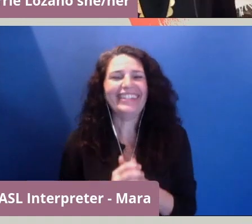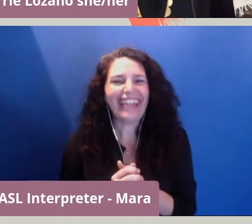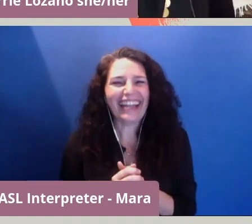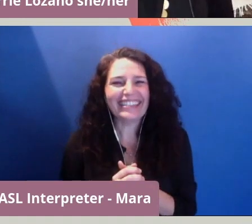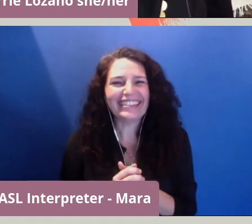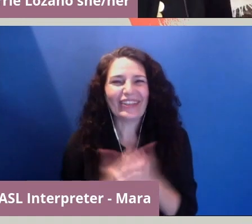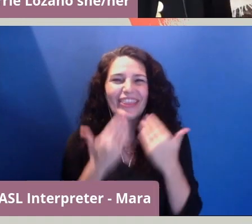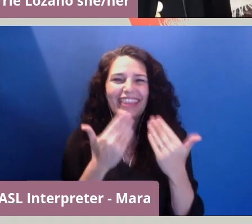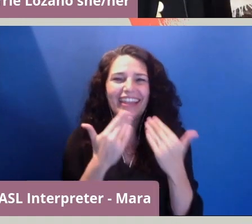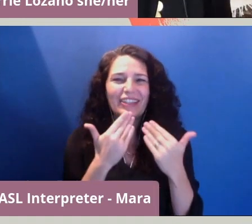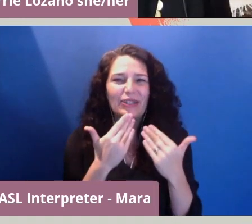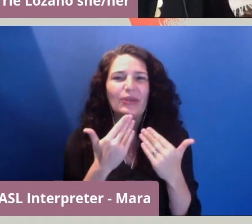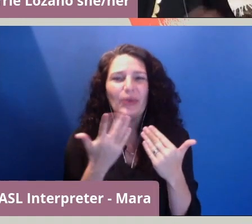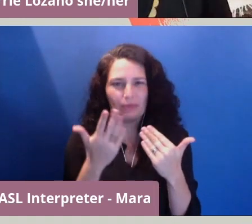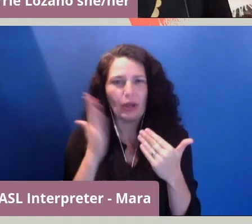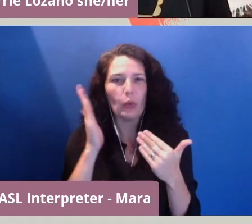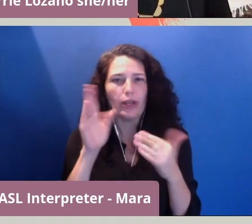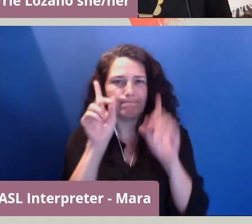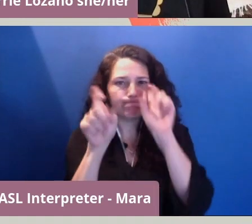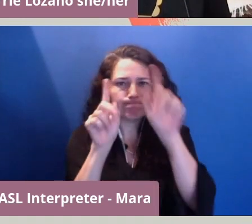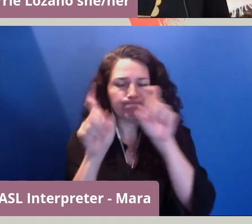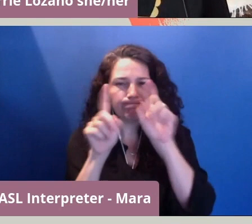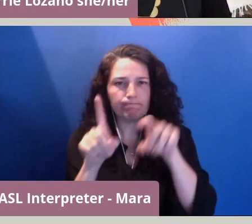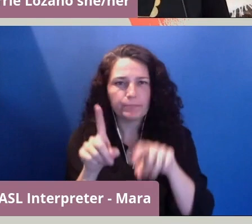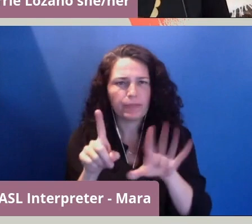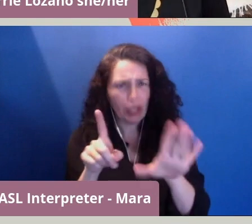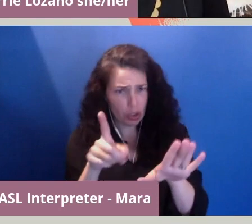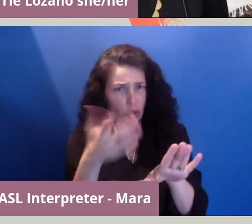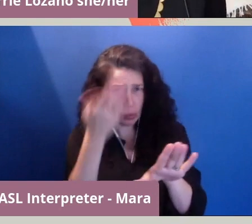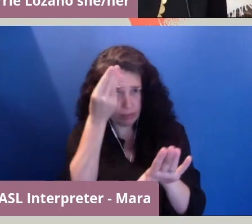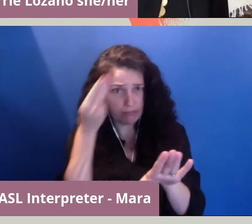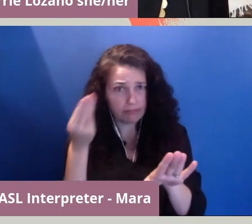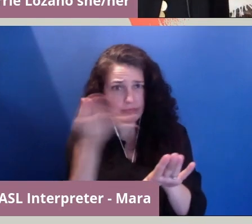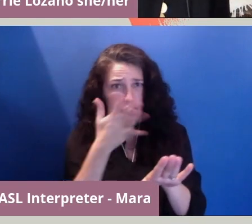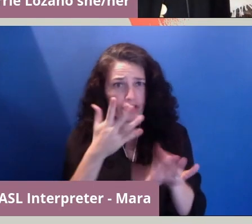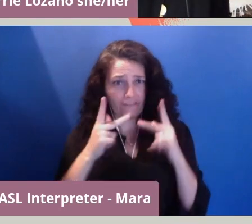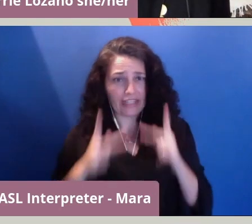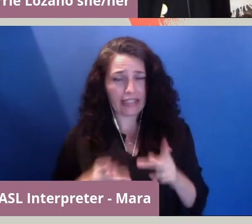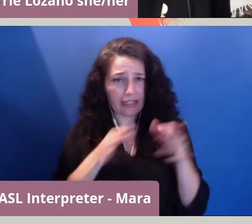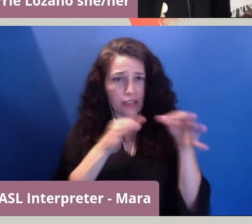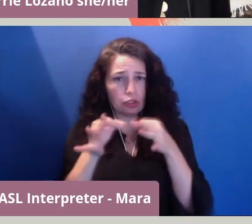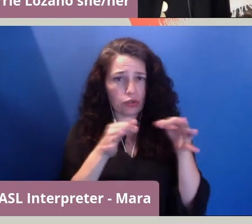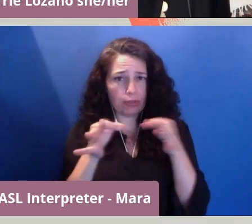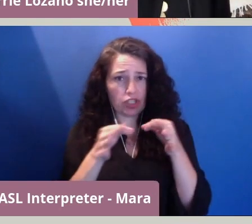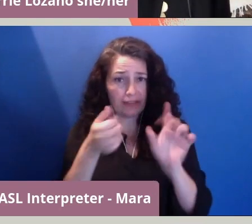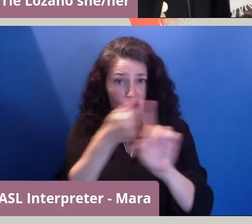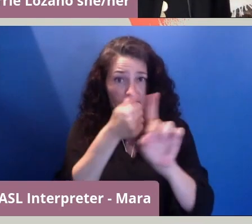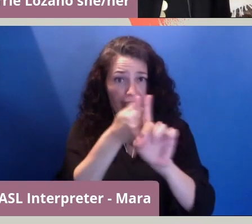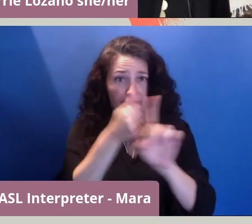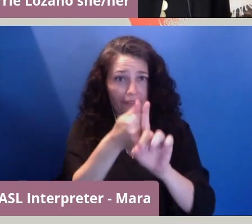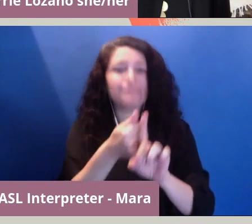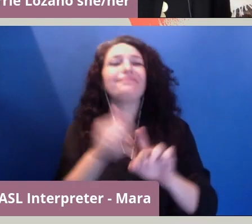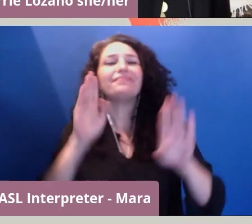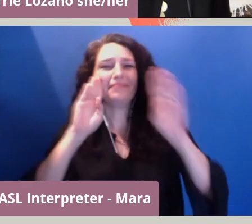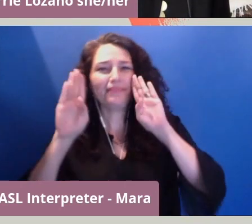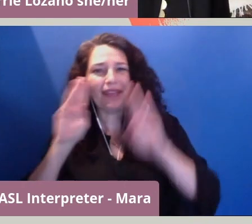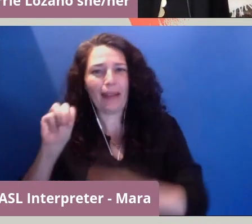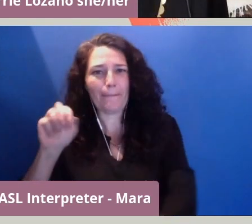I know that you want to give a physical description of yourself and where you are. Hi, everybody.